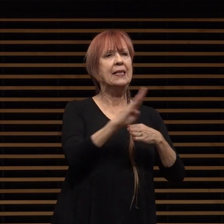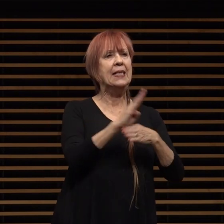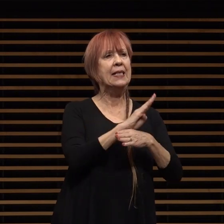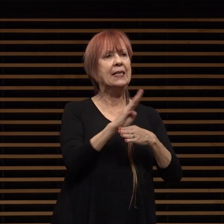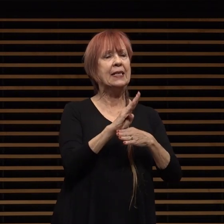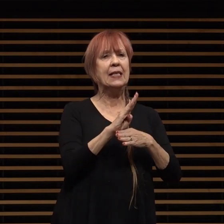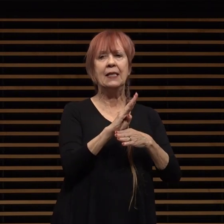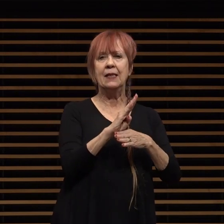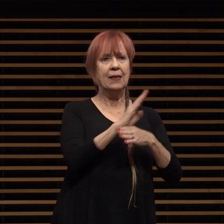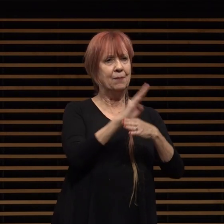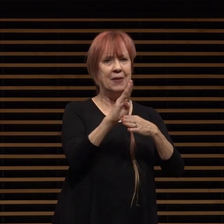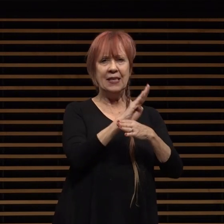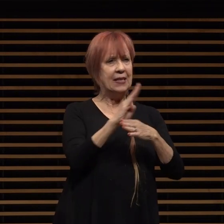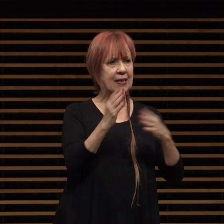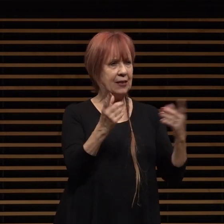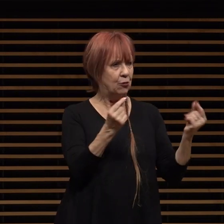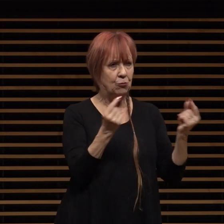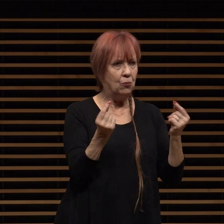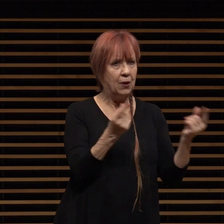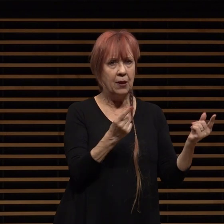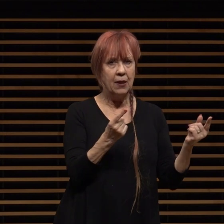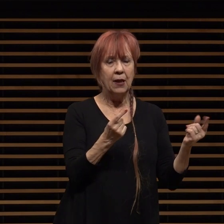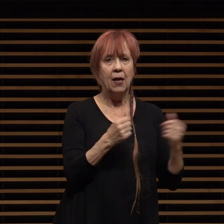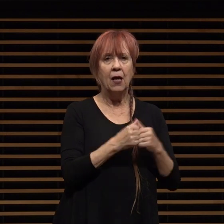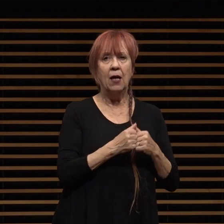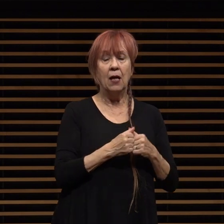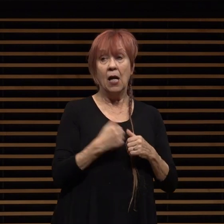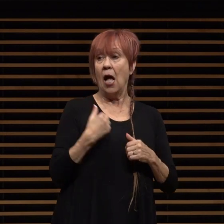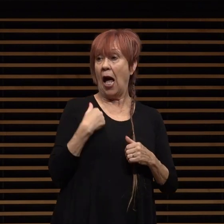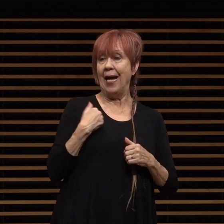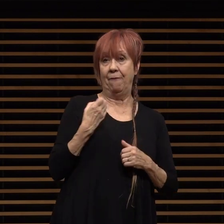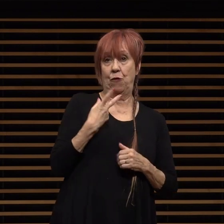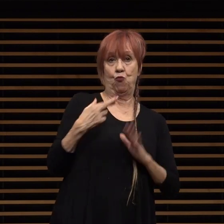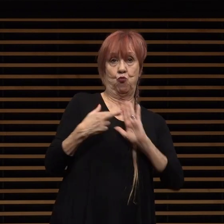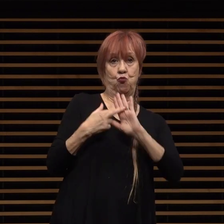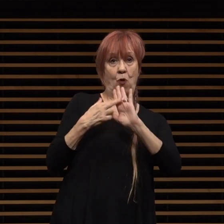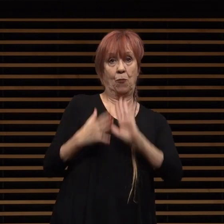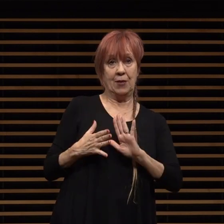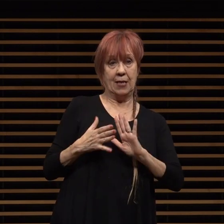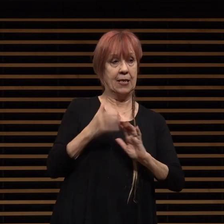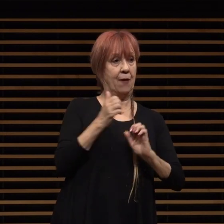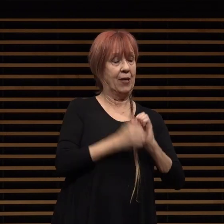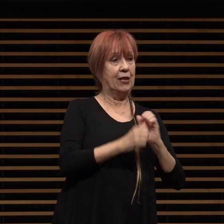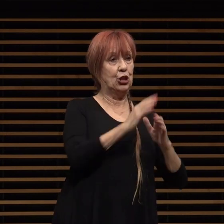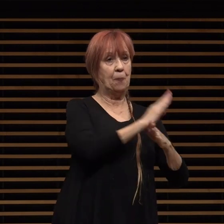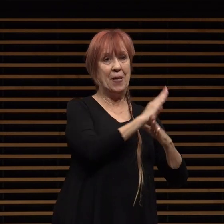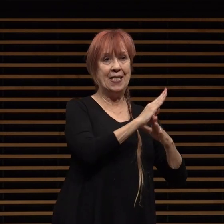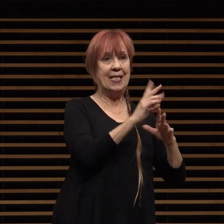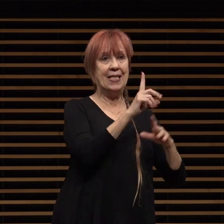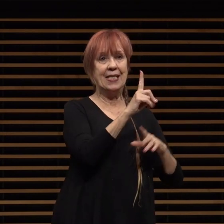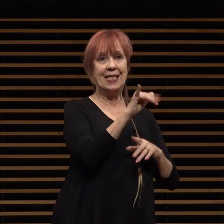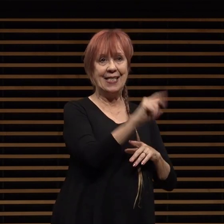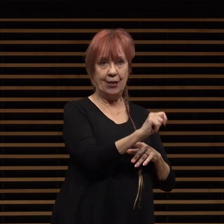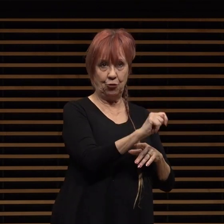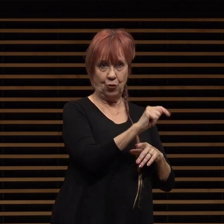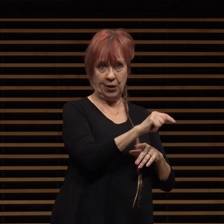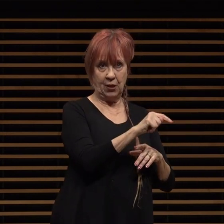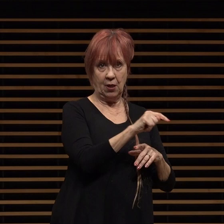businesses doing i had the the representatives of each of the business